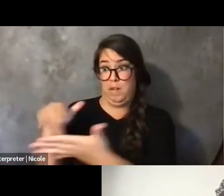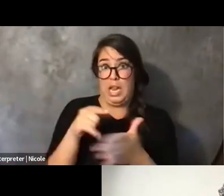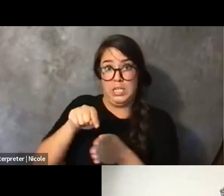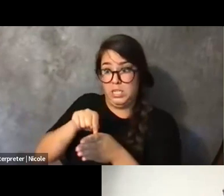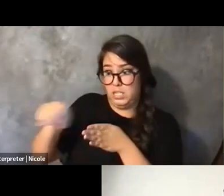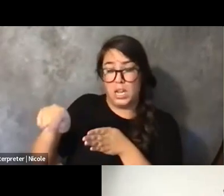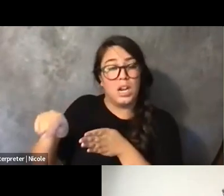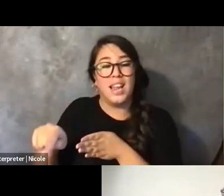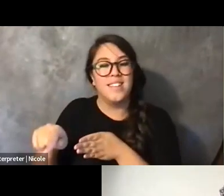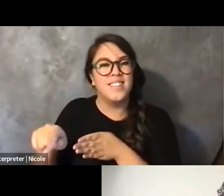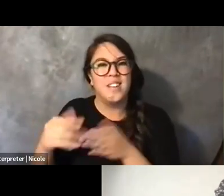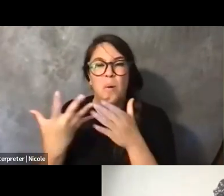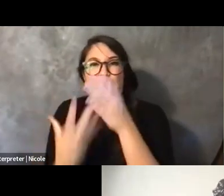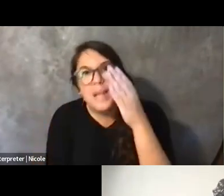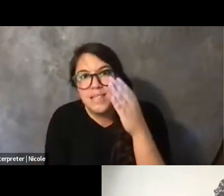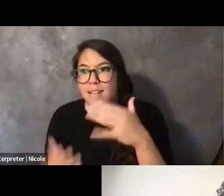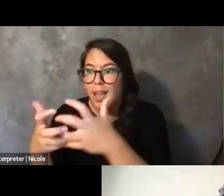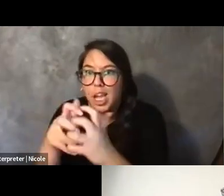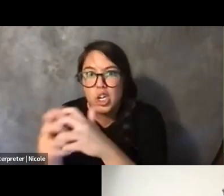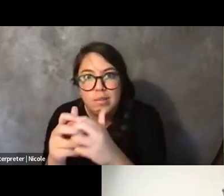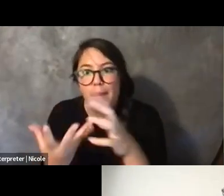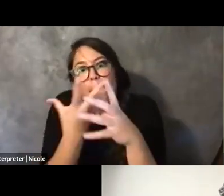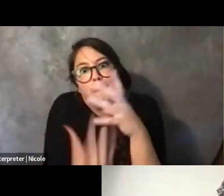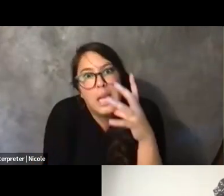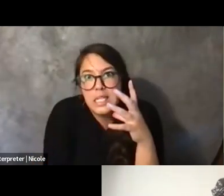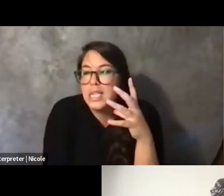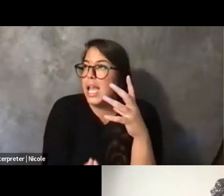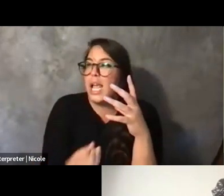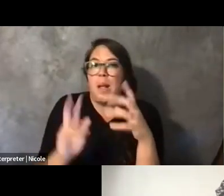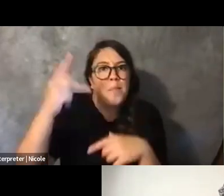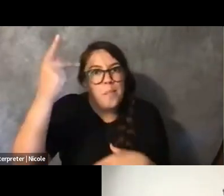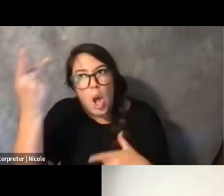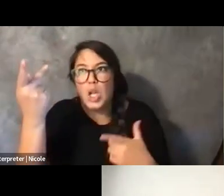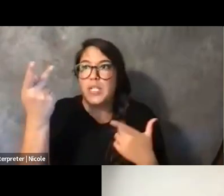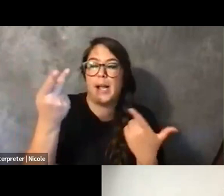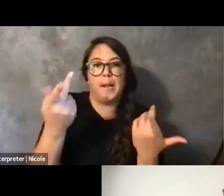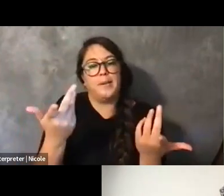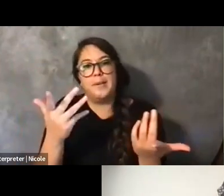of additional, like, rigorous politic is like setting